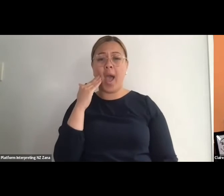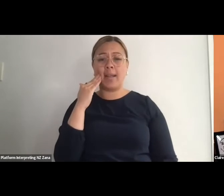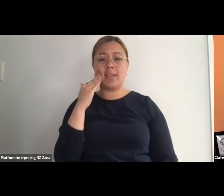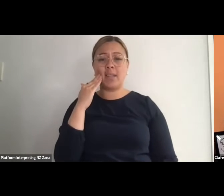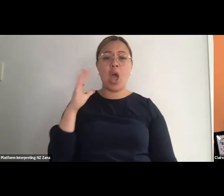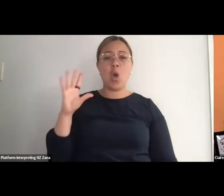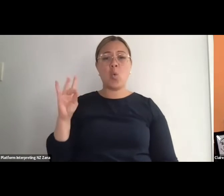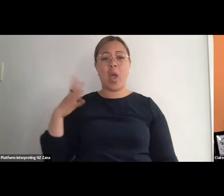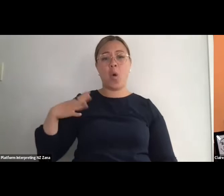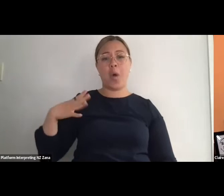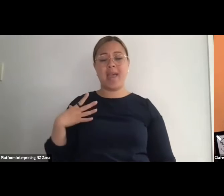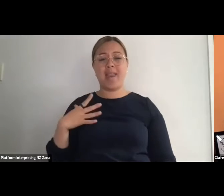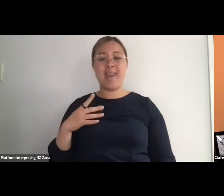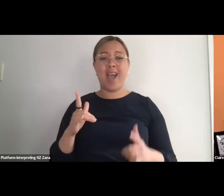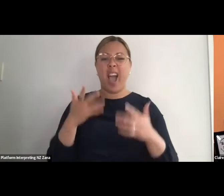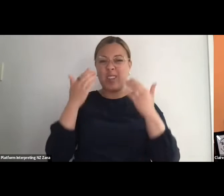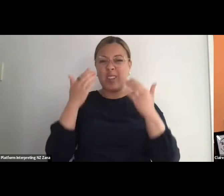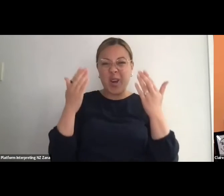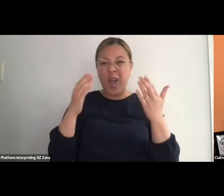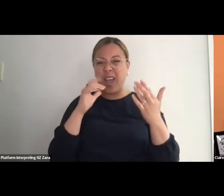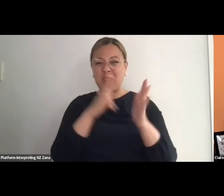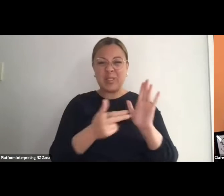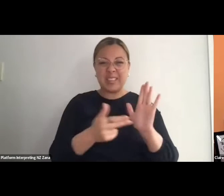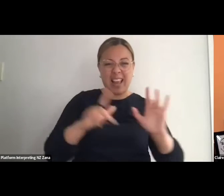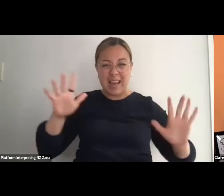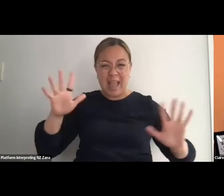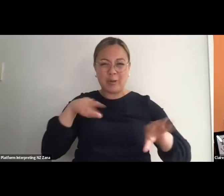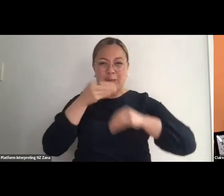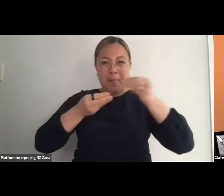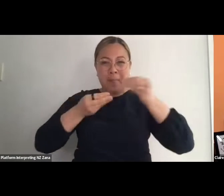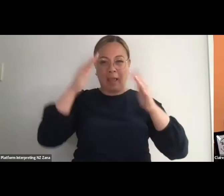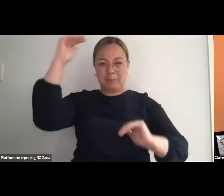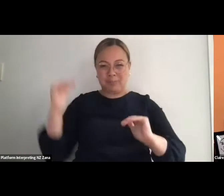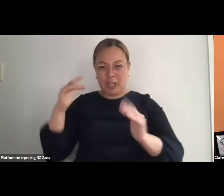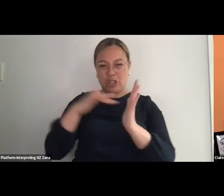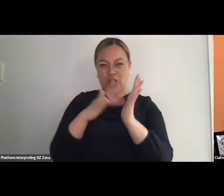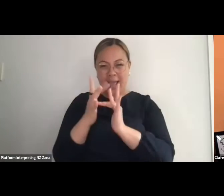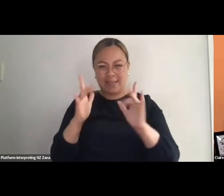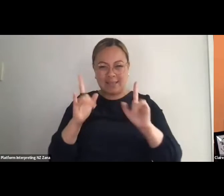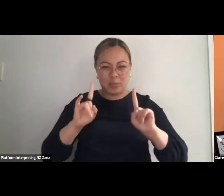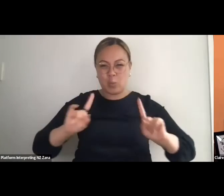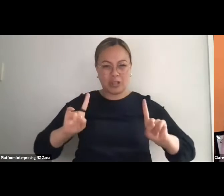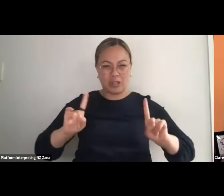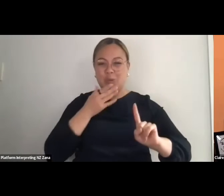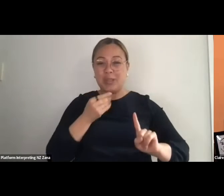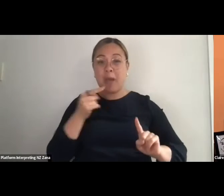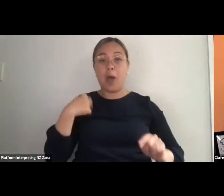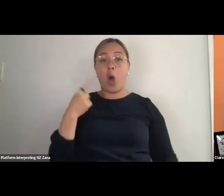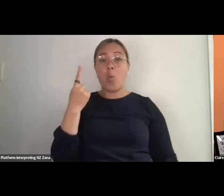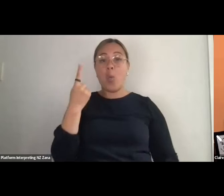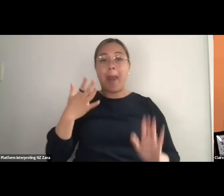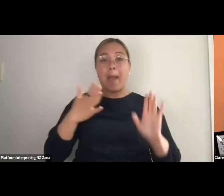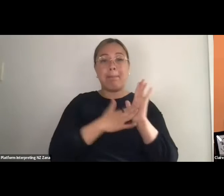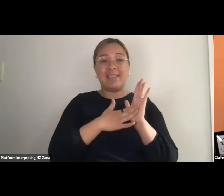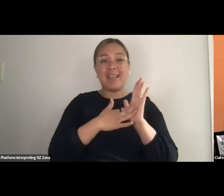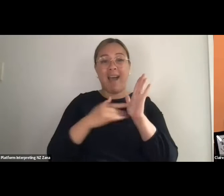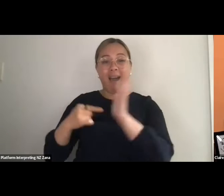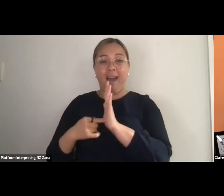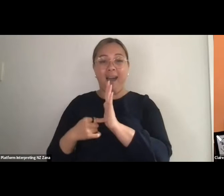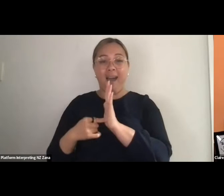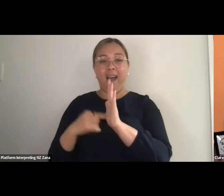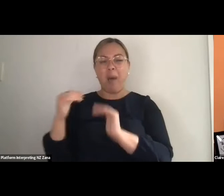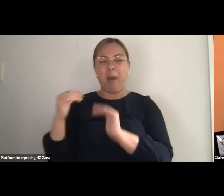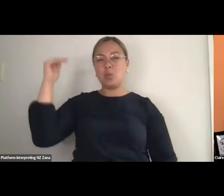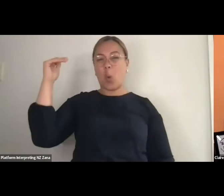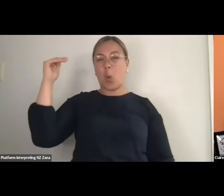in New Zealand or? I'm about one metre 50 tall, which is also about a crutch and a half high,